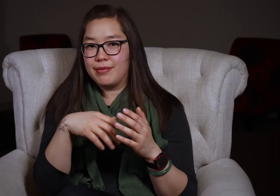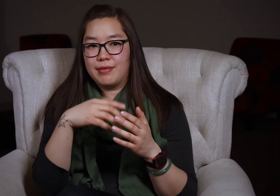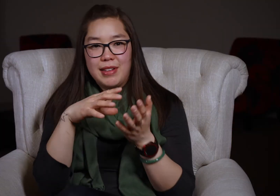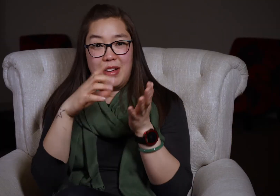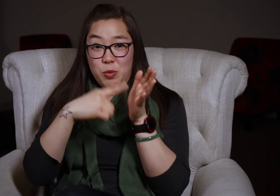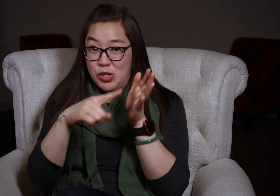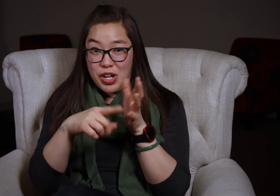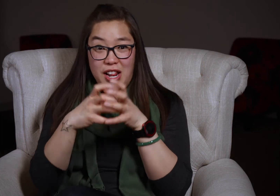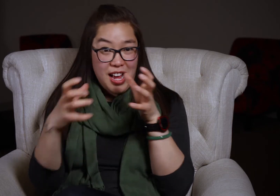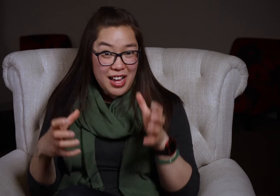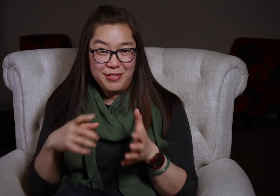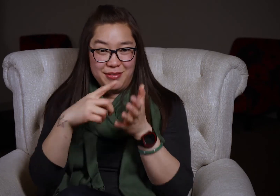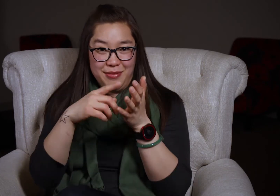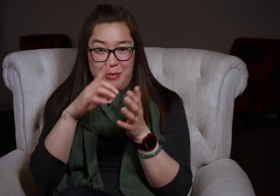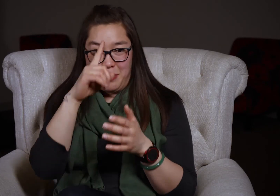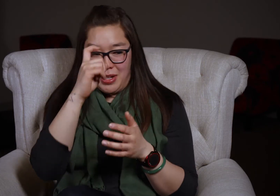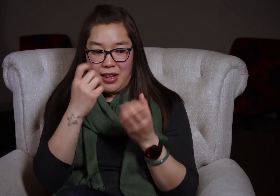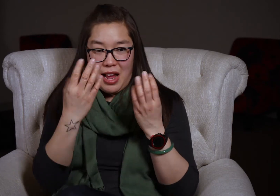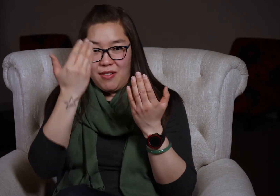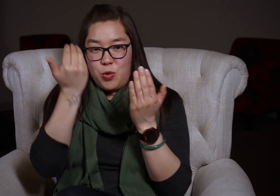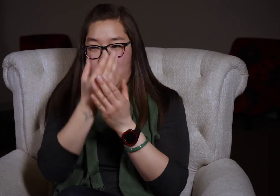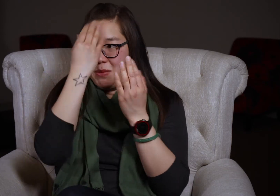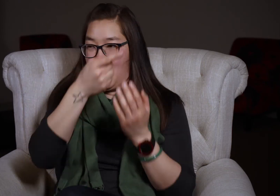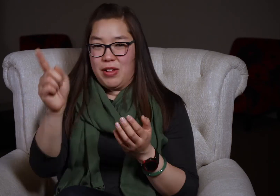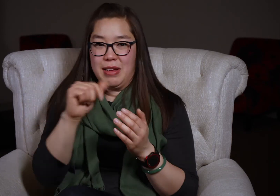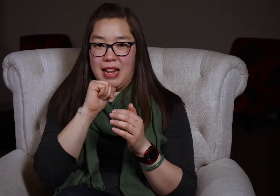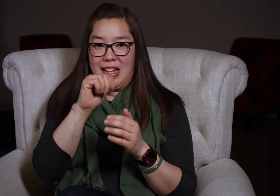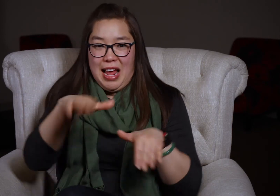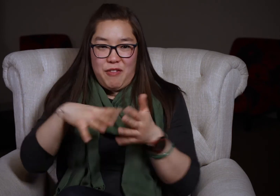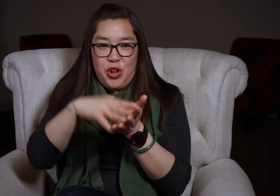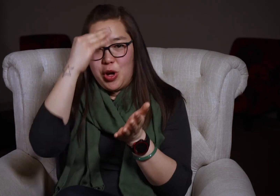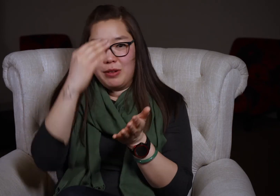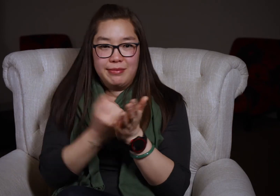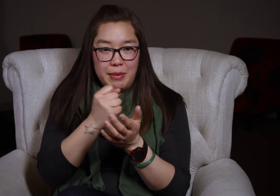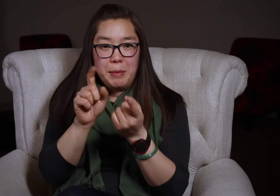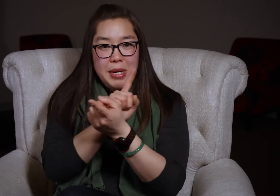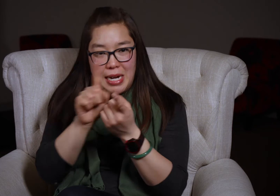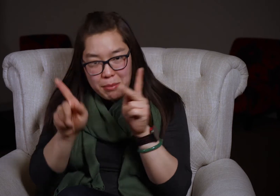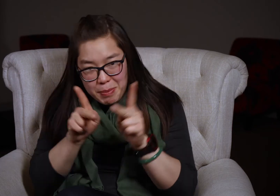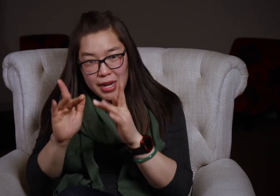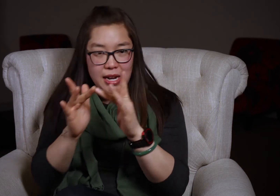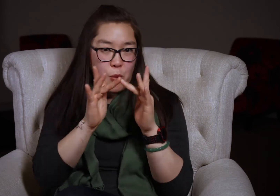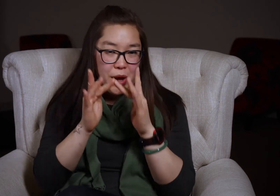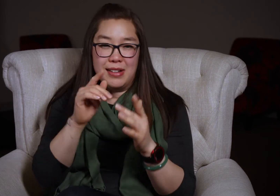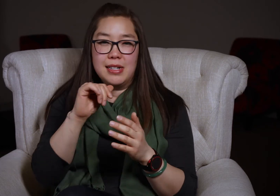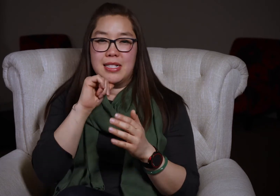Have patience and do a lot of research. There is something new to learn every day. Get out and meet people, network.